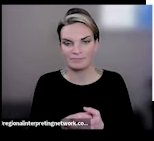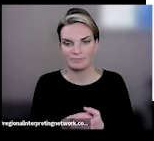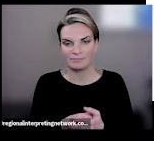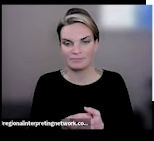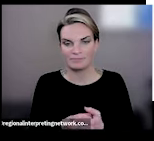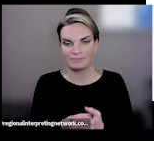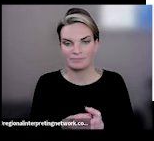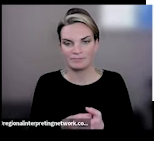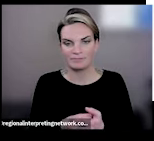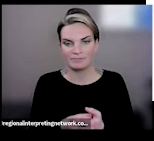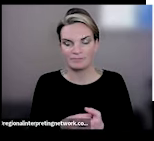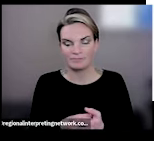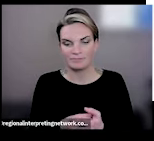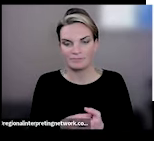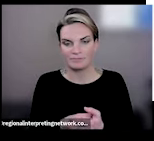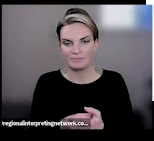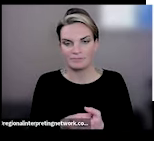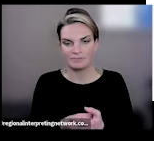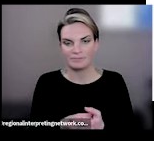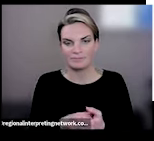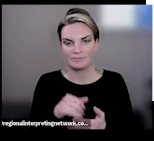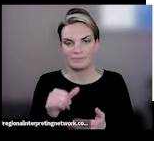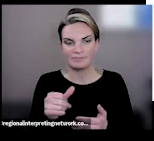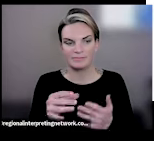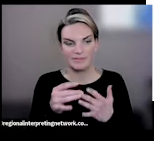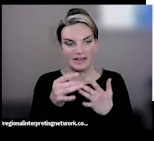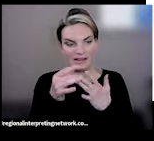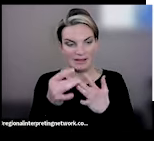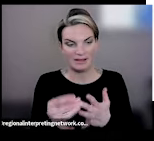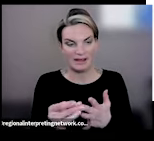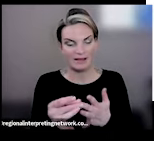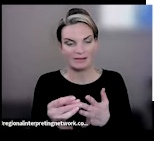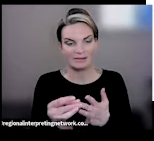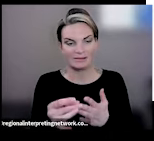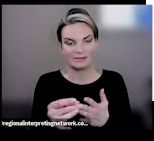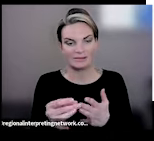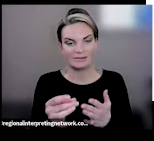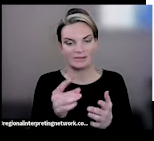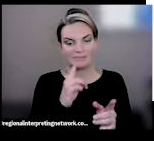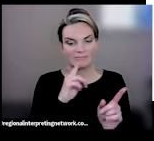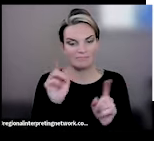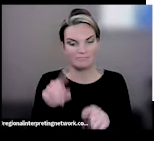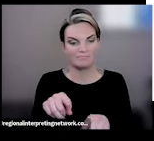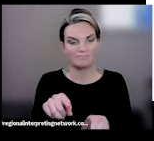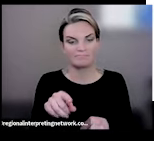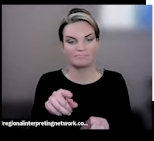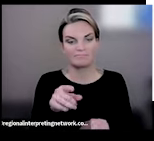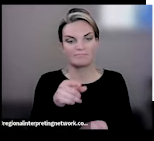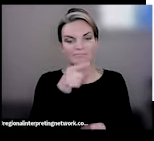these departments, like the FDA, produce can just sometimes be hundreds and hundreds of pages long,